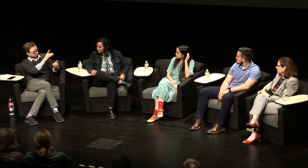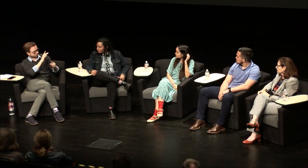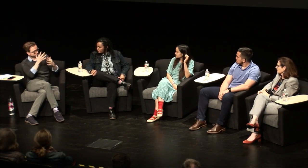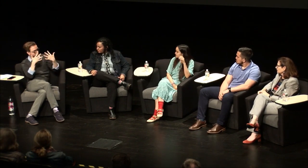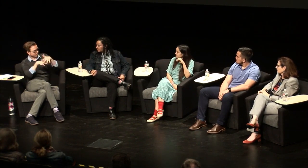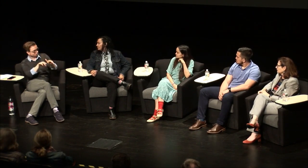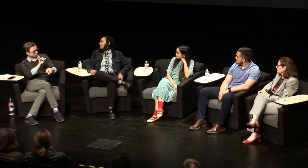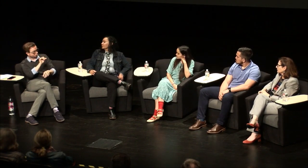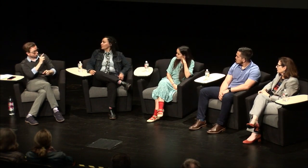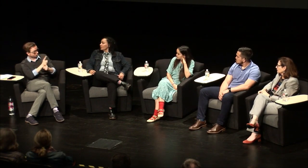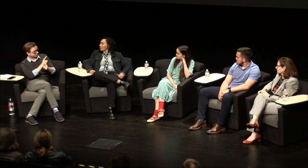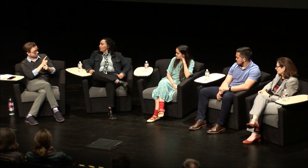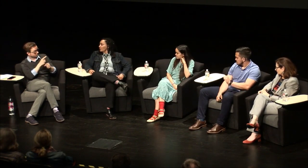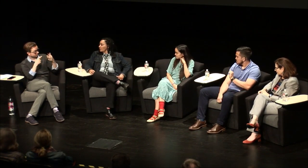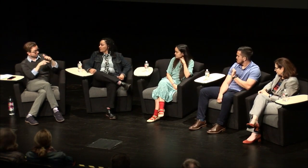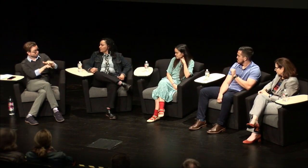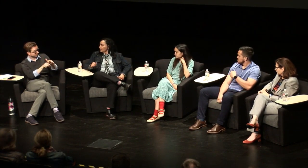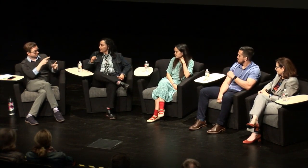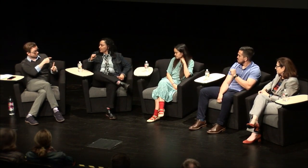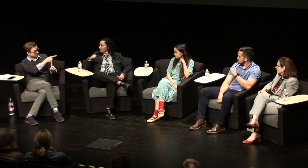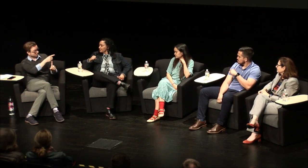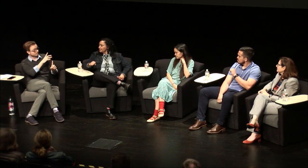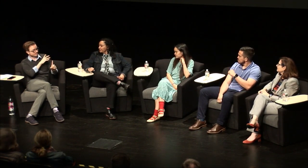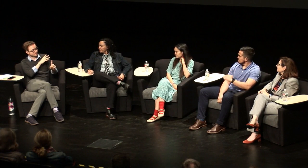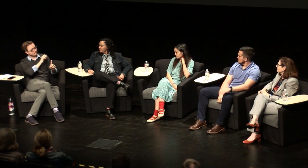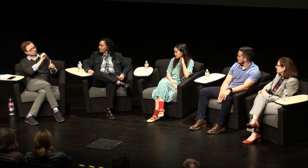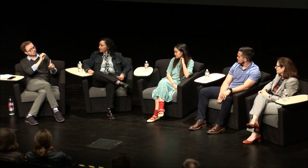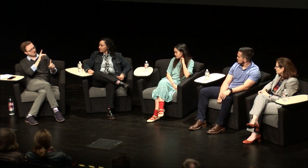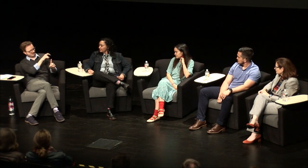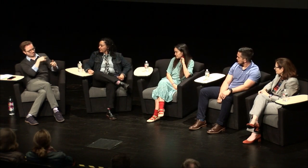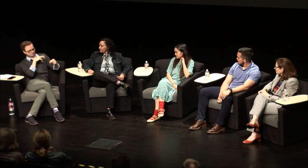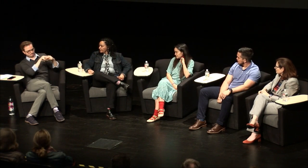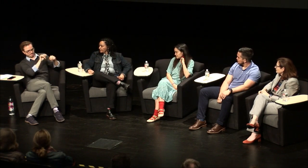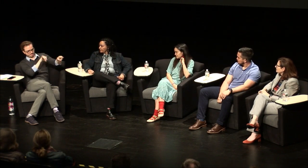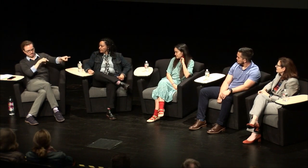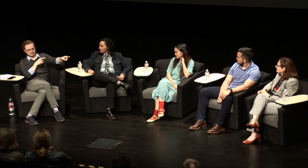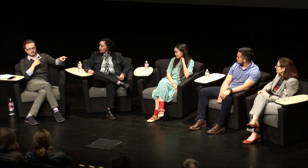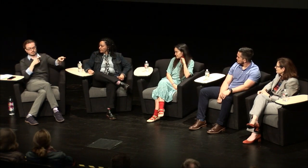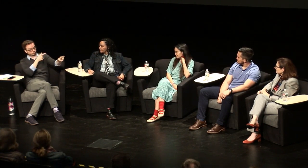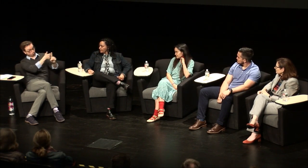else so wait so where you were all mainstream schools okay yeah so good